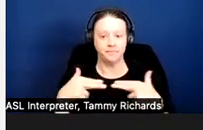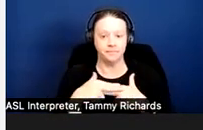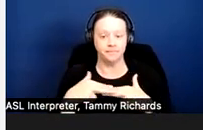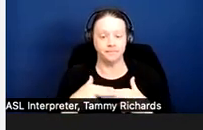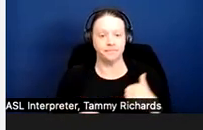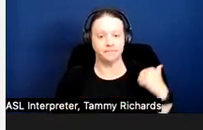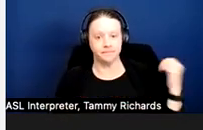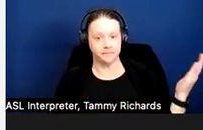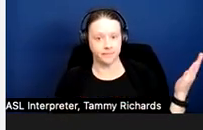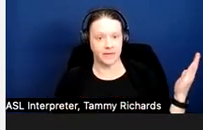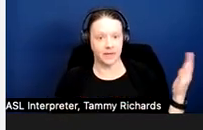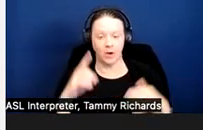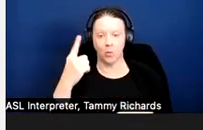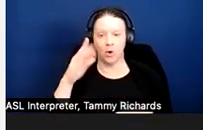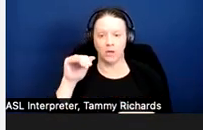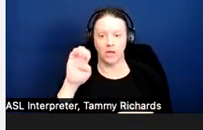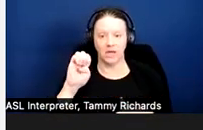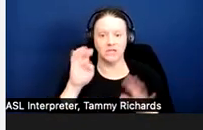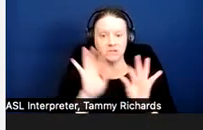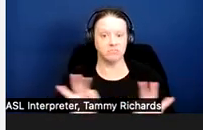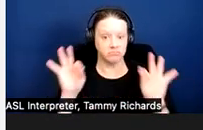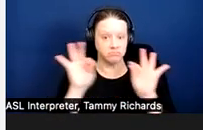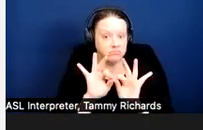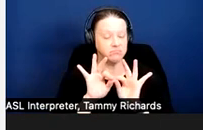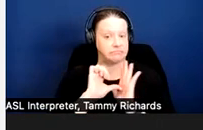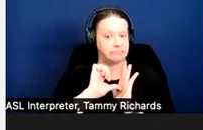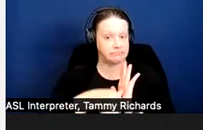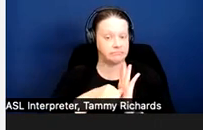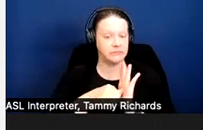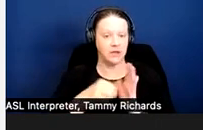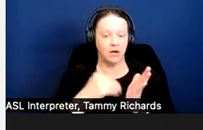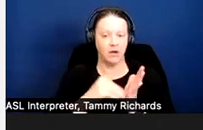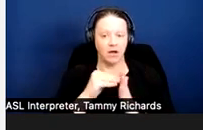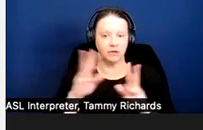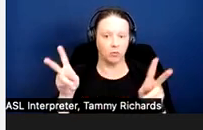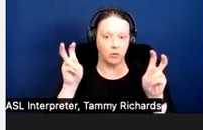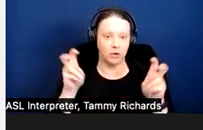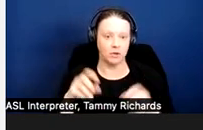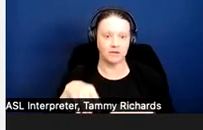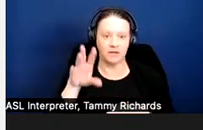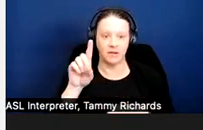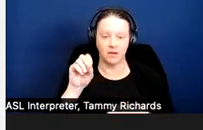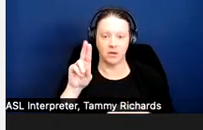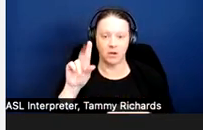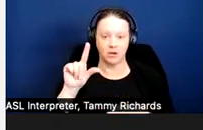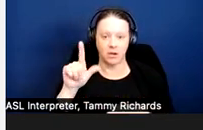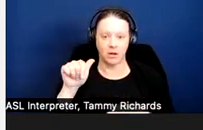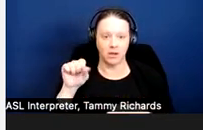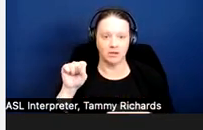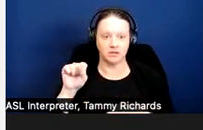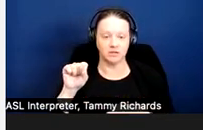A case worth noting often cited is Douglas versus Kriegsfeld Corp and this is a case